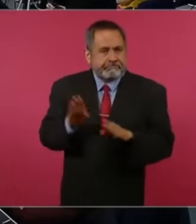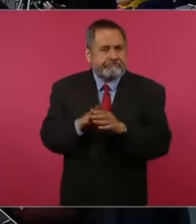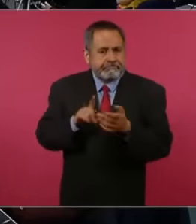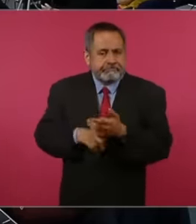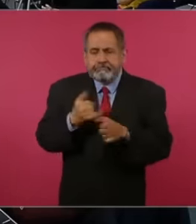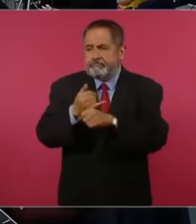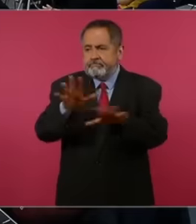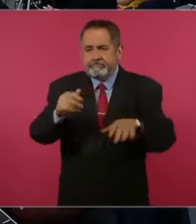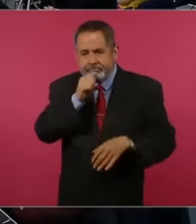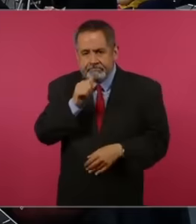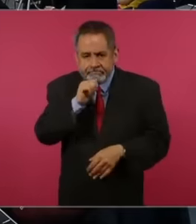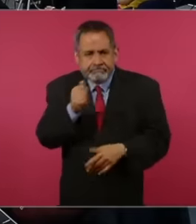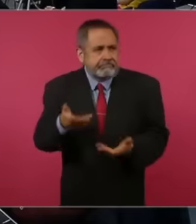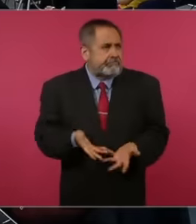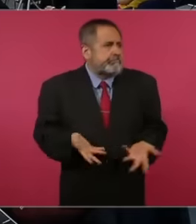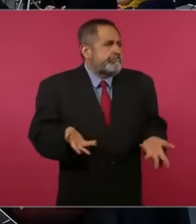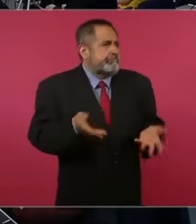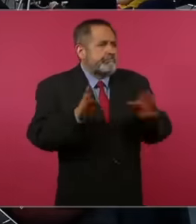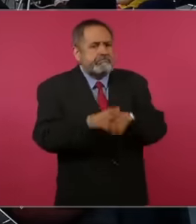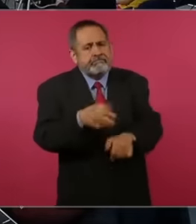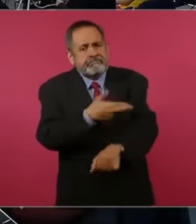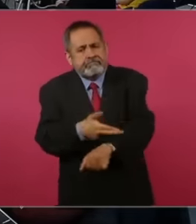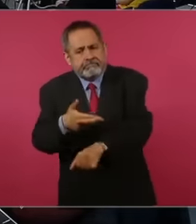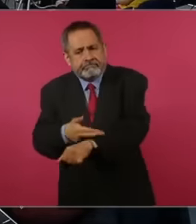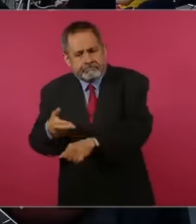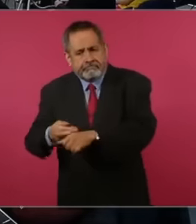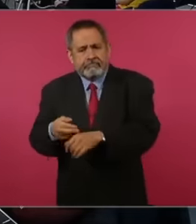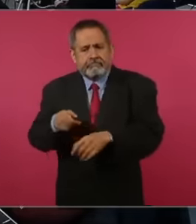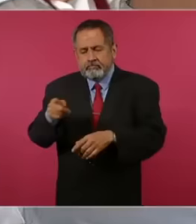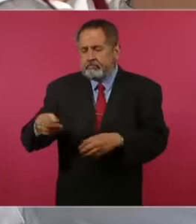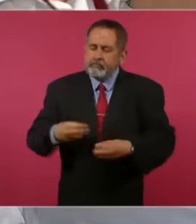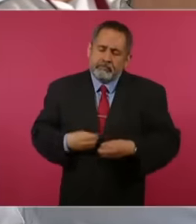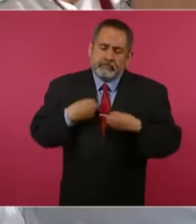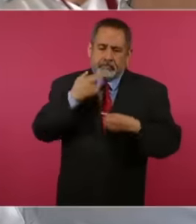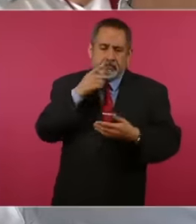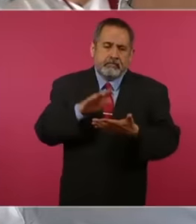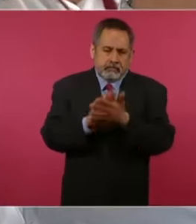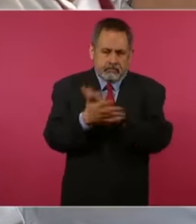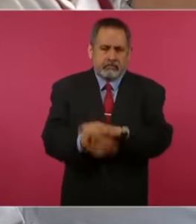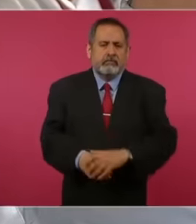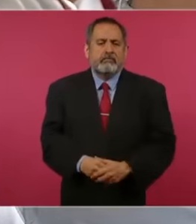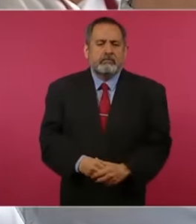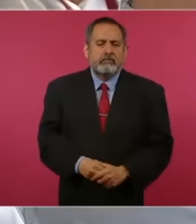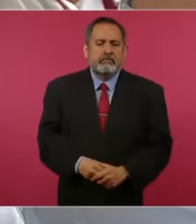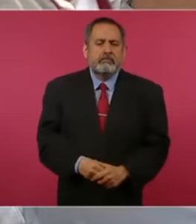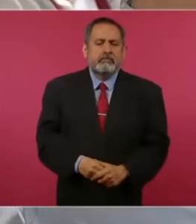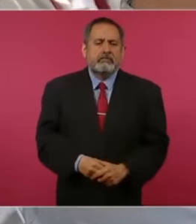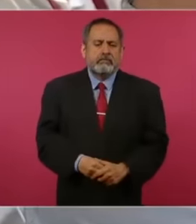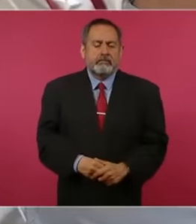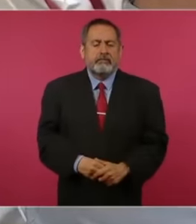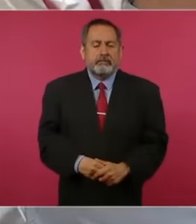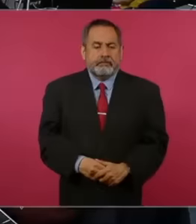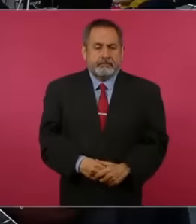information to be able to do this procedure that I think would change their lives. Yes, there are these servers